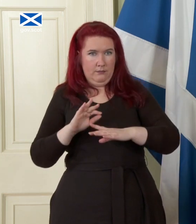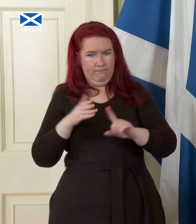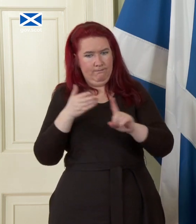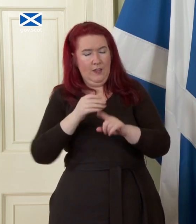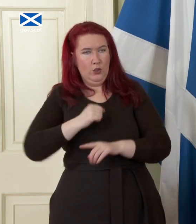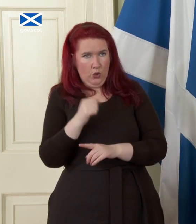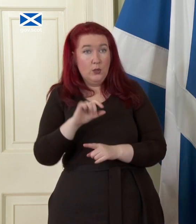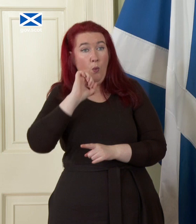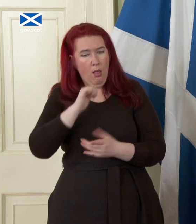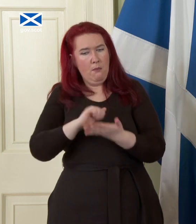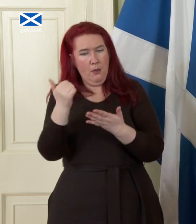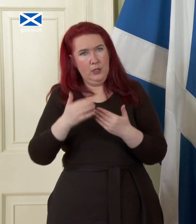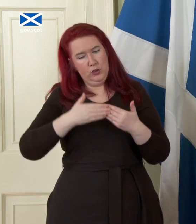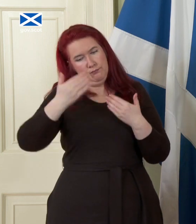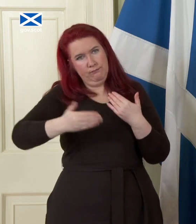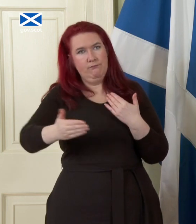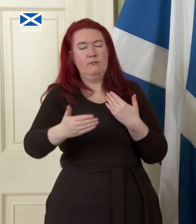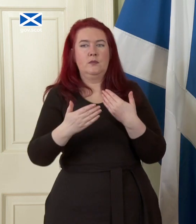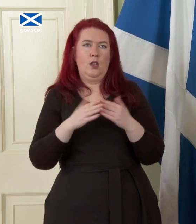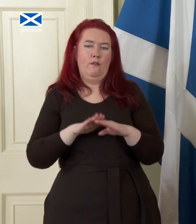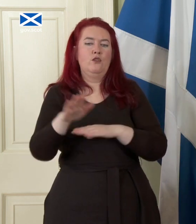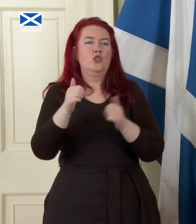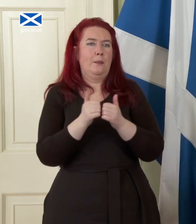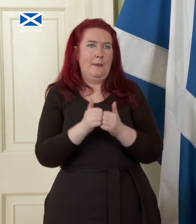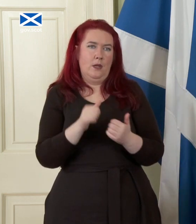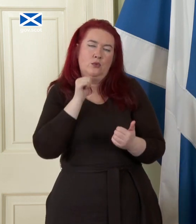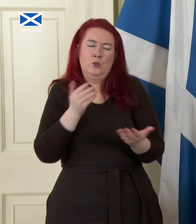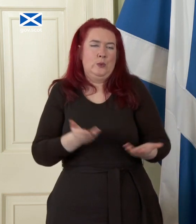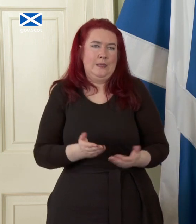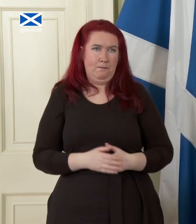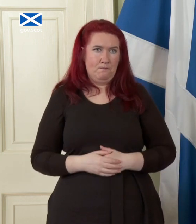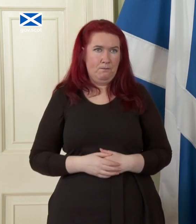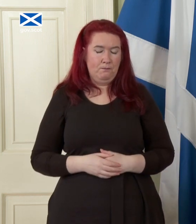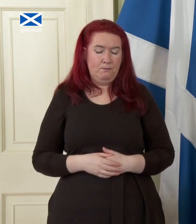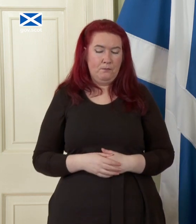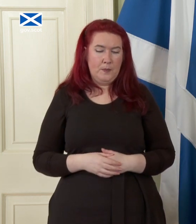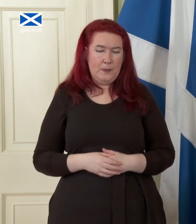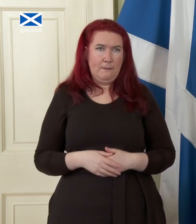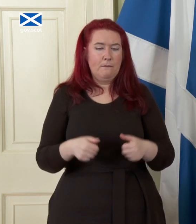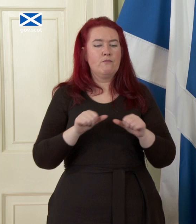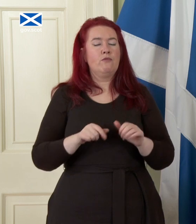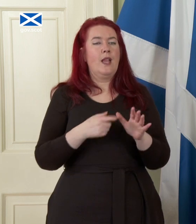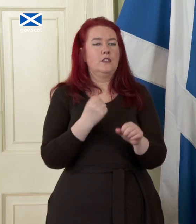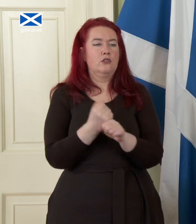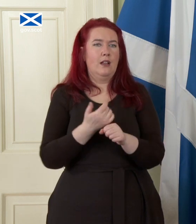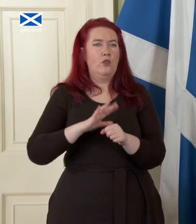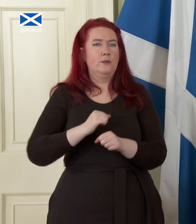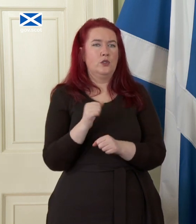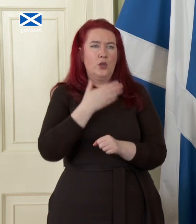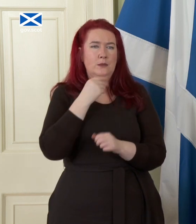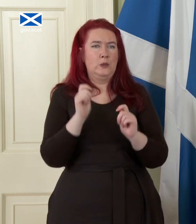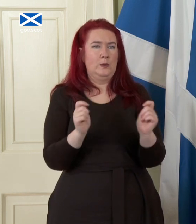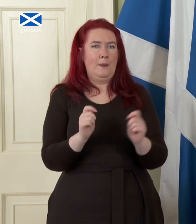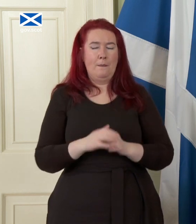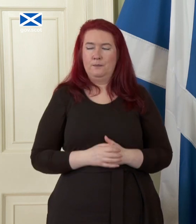set out in more depth in a future paper in the series. Alistair Grant from the Scotsman. Hi